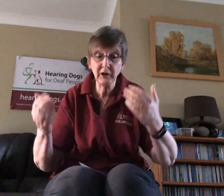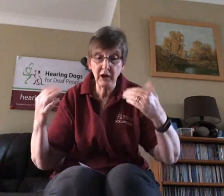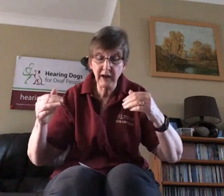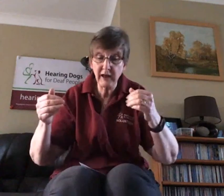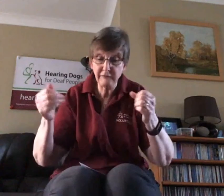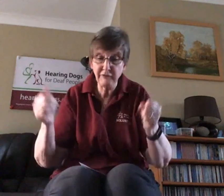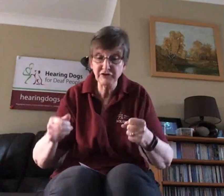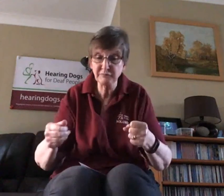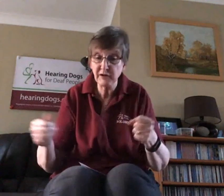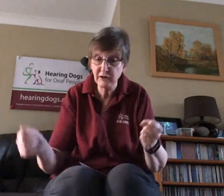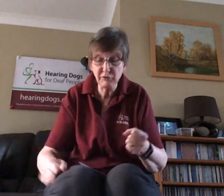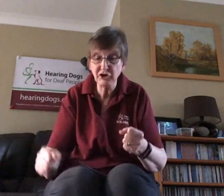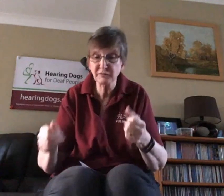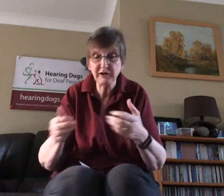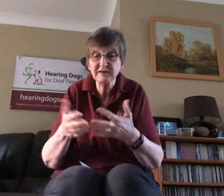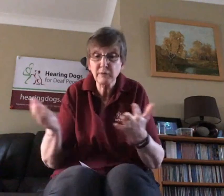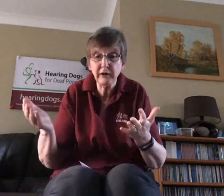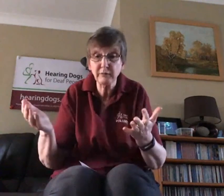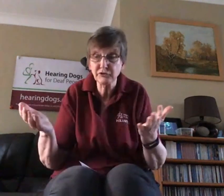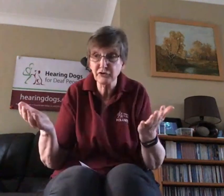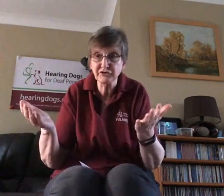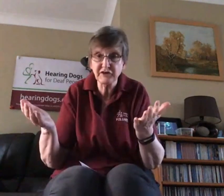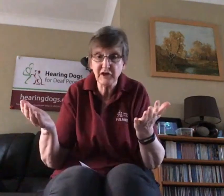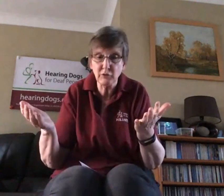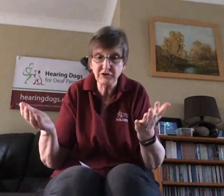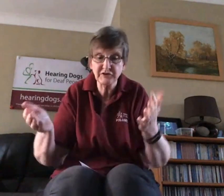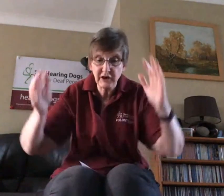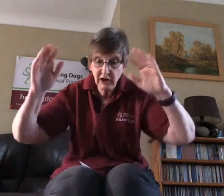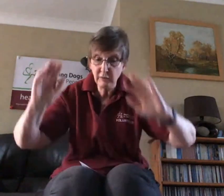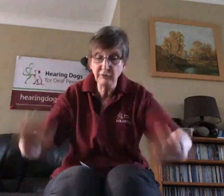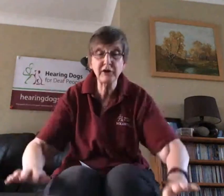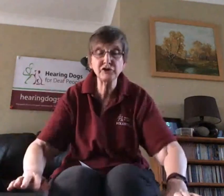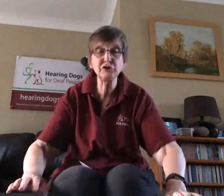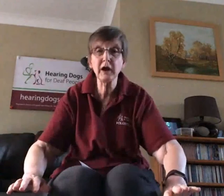he would nudge me, and say when as soon as I say "what is it?" he will then do like a